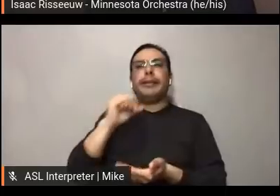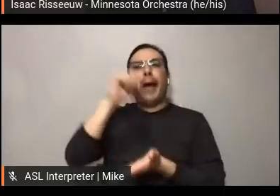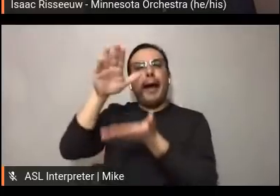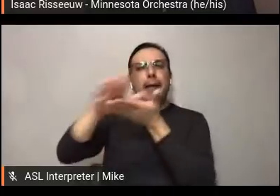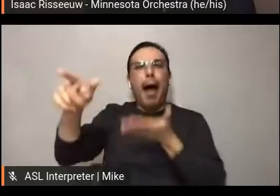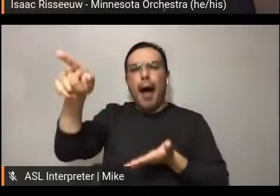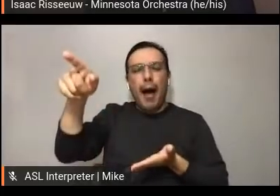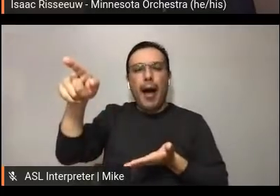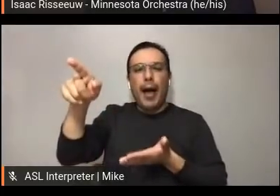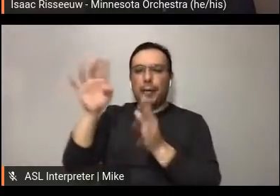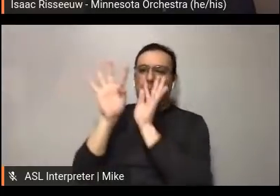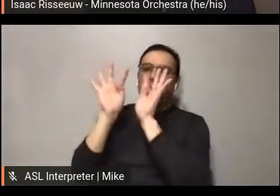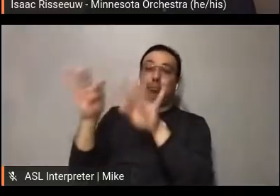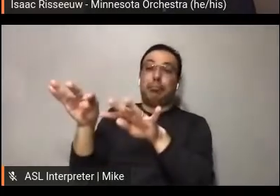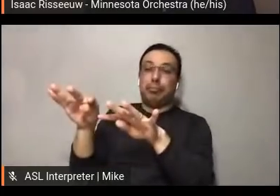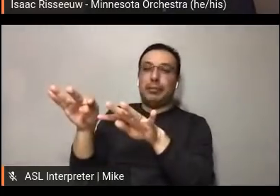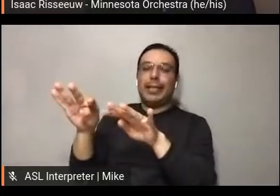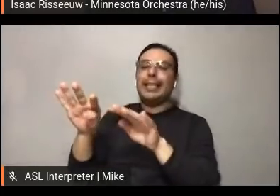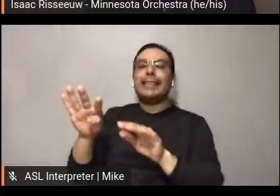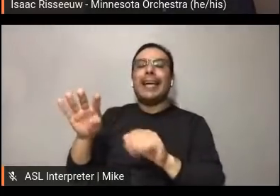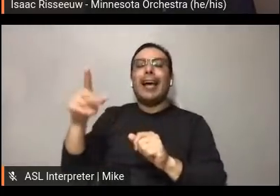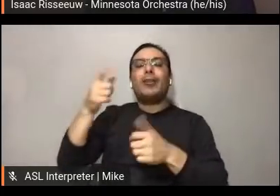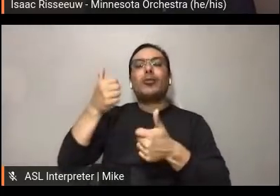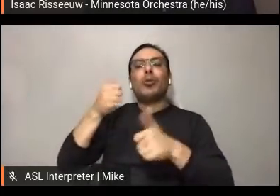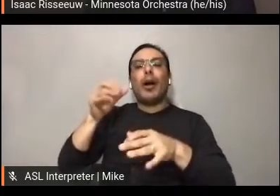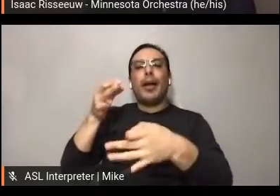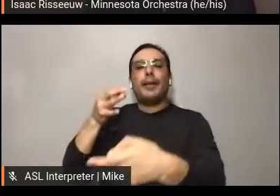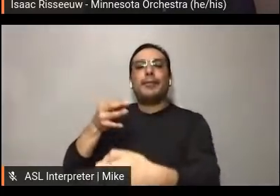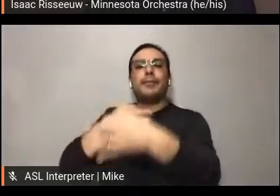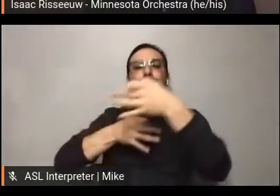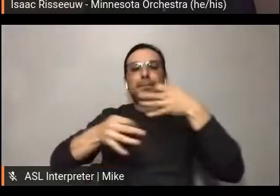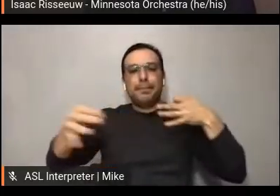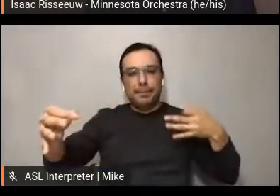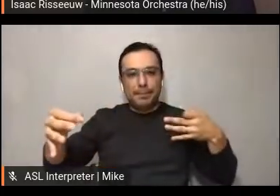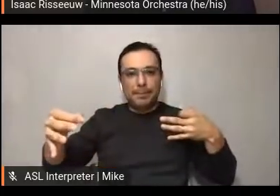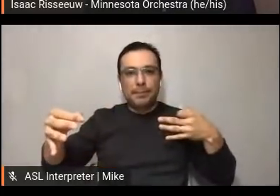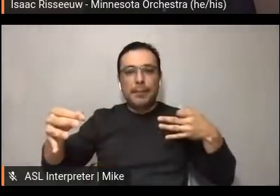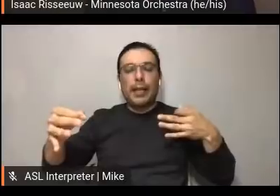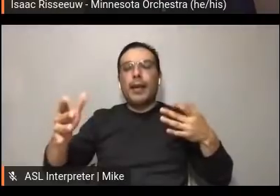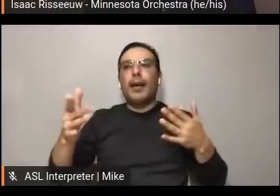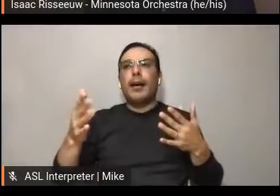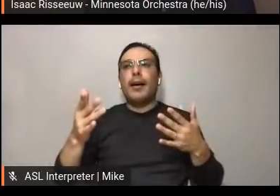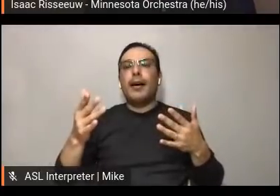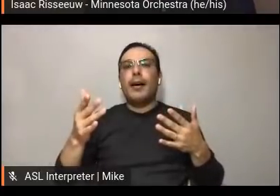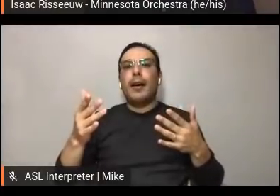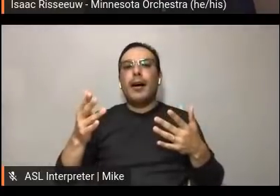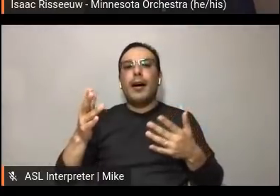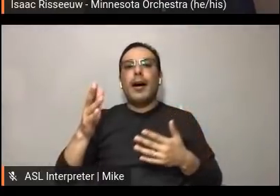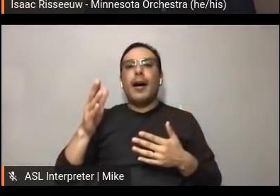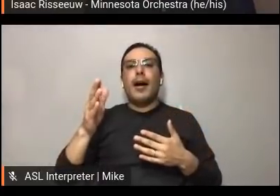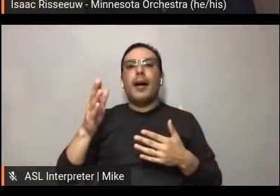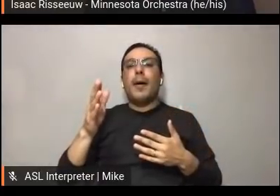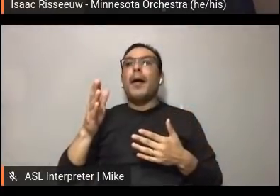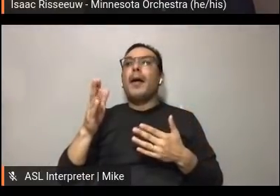kind of having... more of an approach of like, hey, let's have a conversation